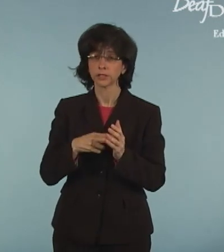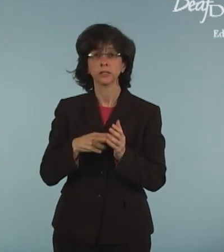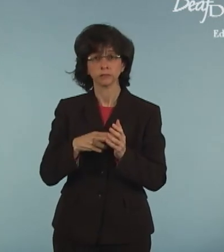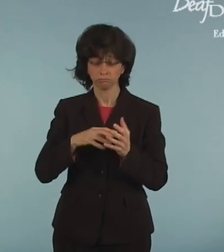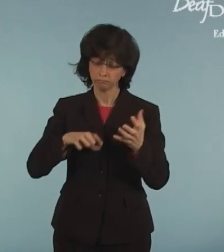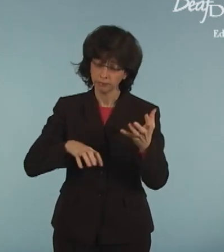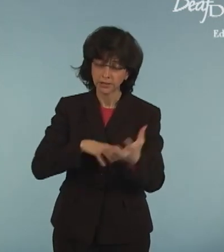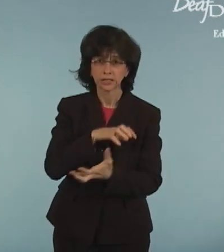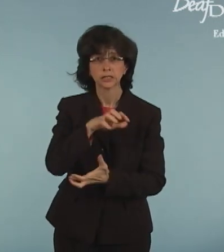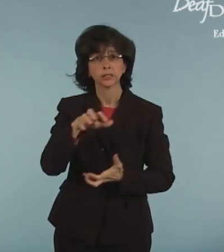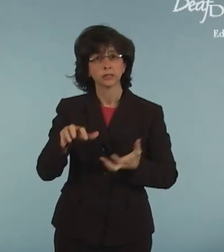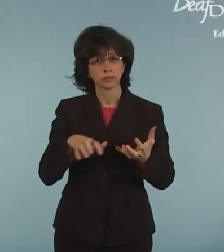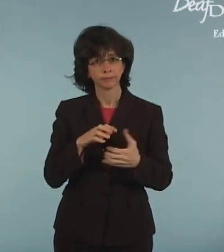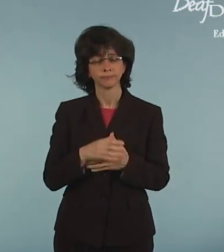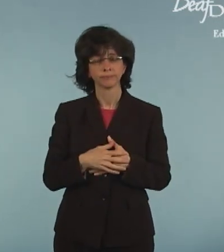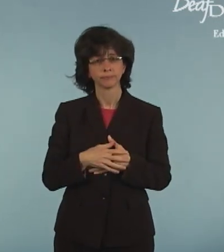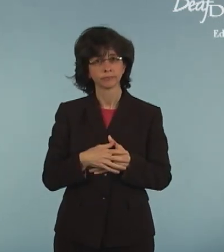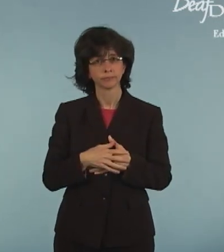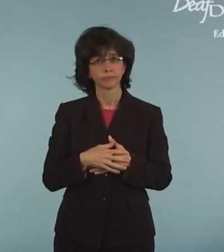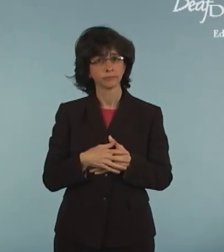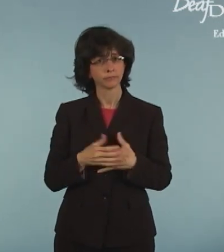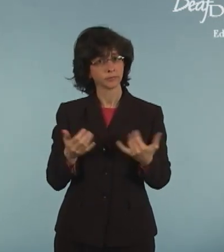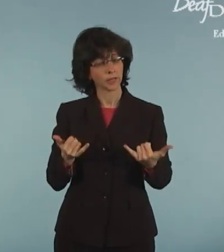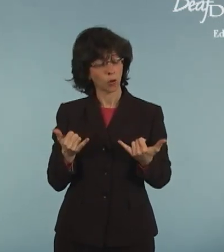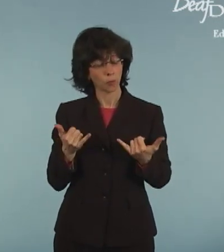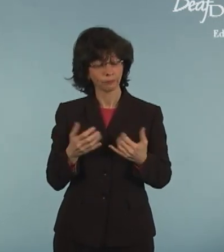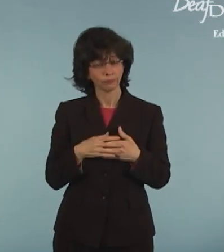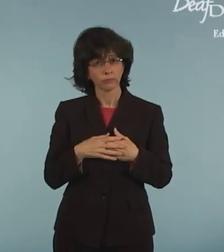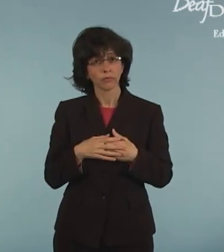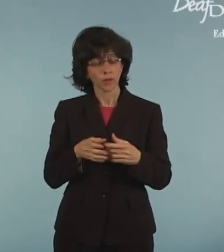In other words, it is a mixture of 4 gene types.